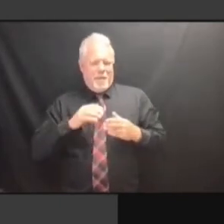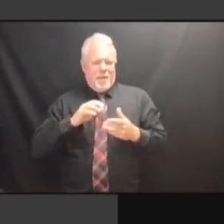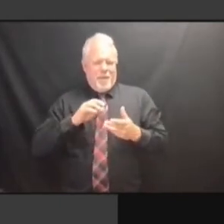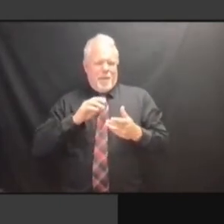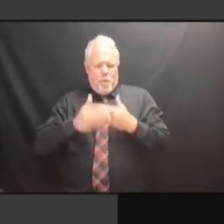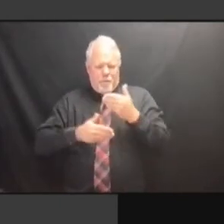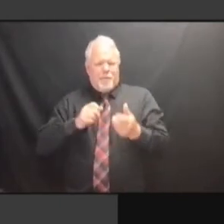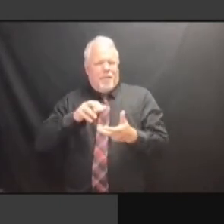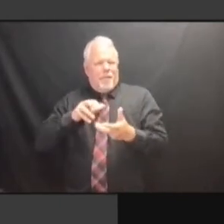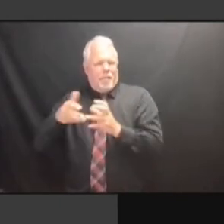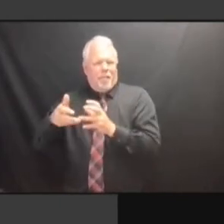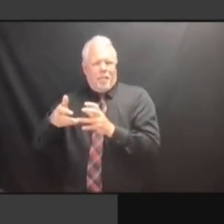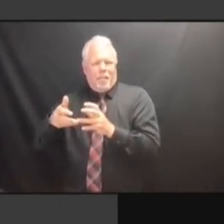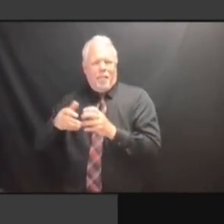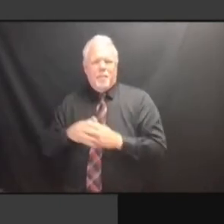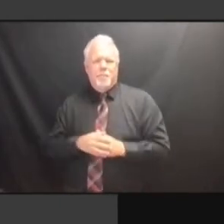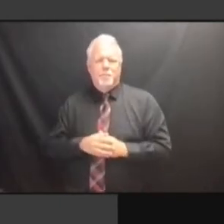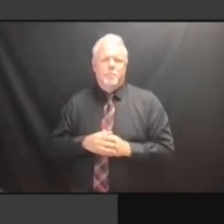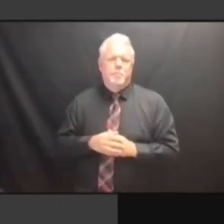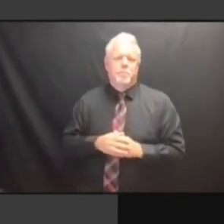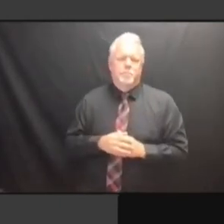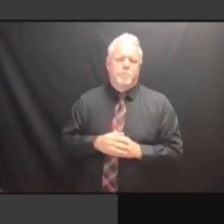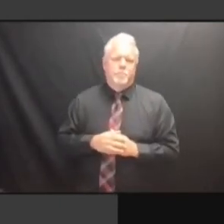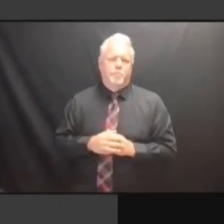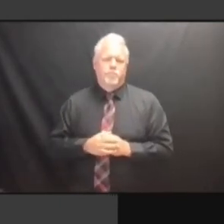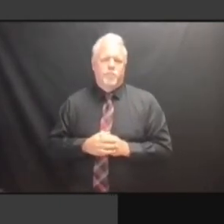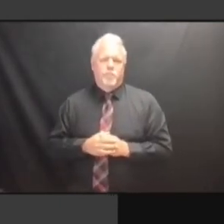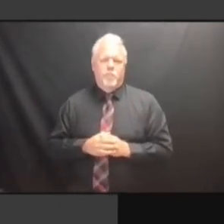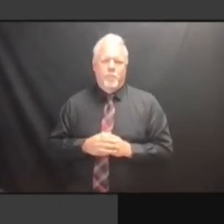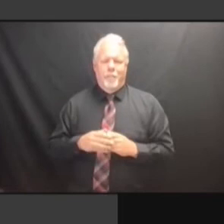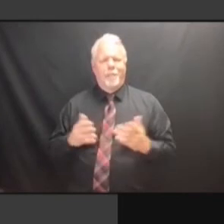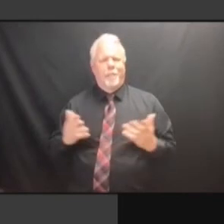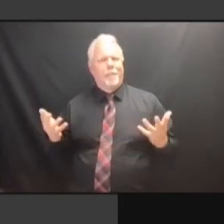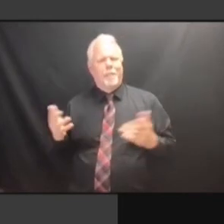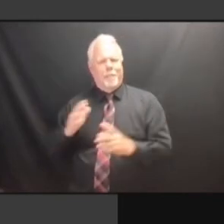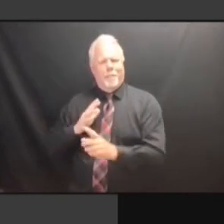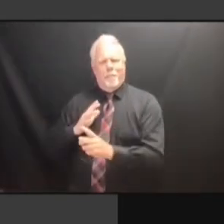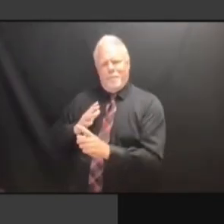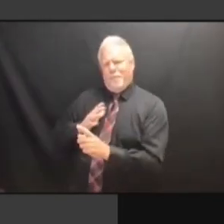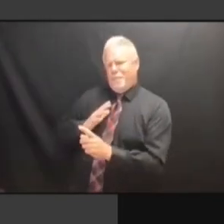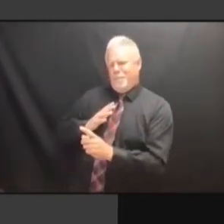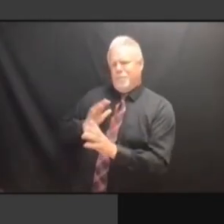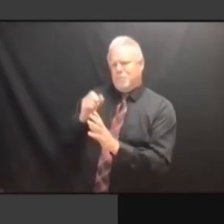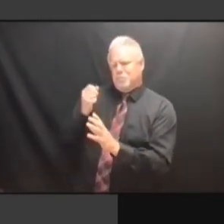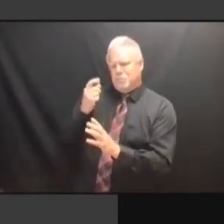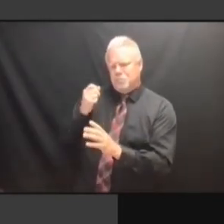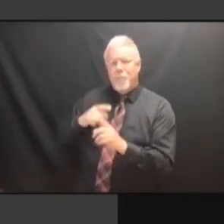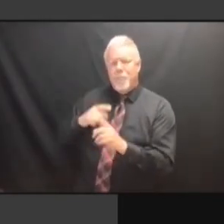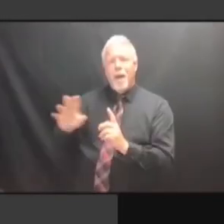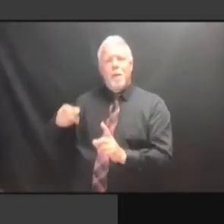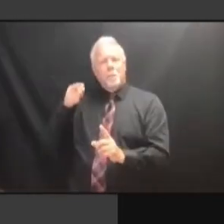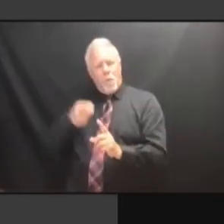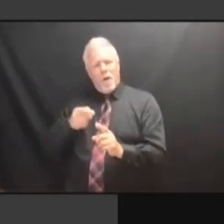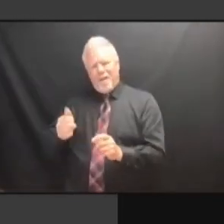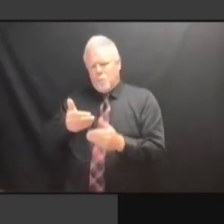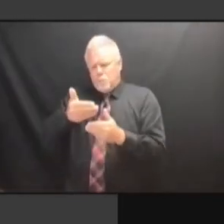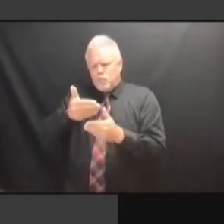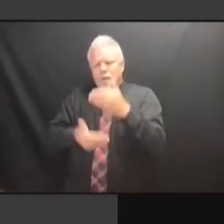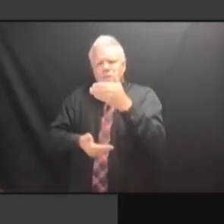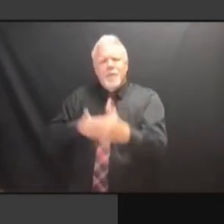MACHINES THAT NEEDS TO BE ADDRESSED. ADDRESSED. ADDRESSED. IN ADDRESSED. IN 2012, ADDRESSED. IN 2012, A